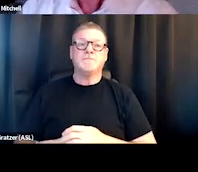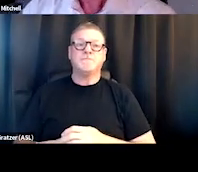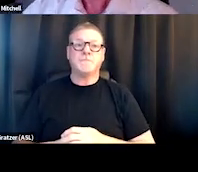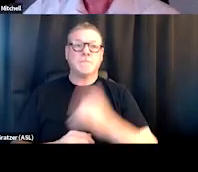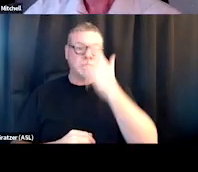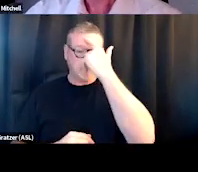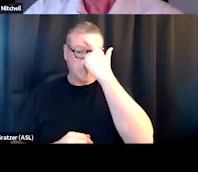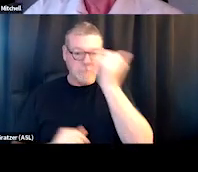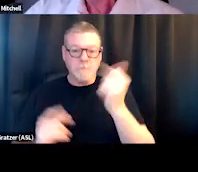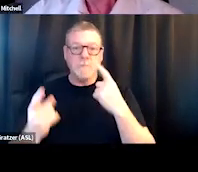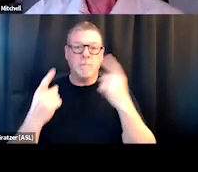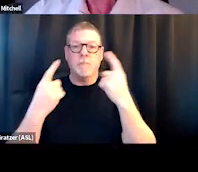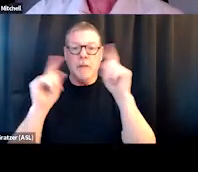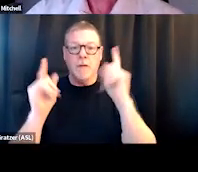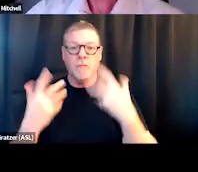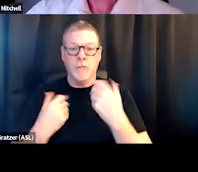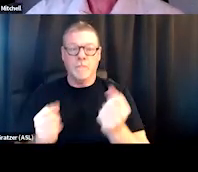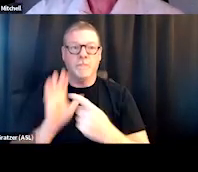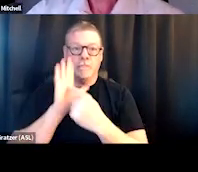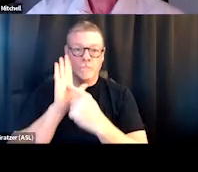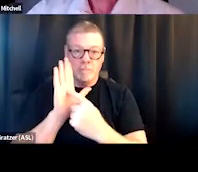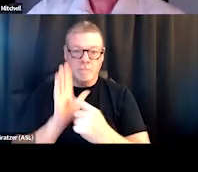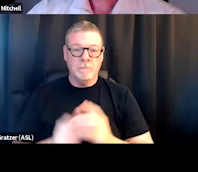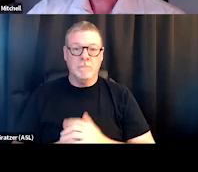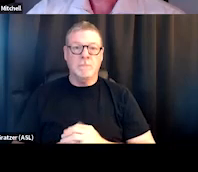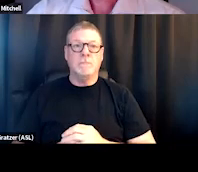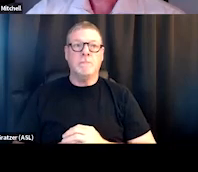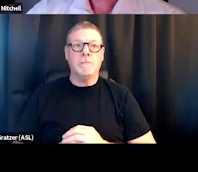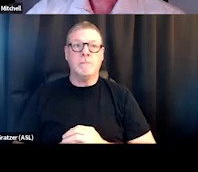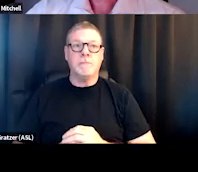the most successful recovery model that there is.